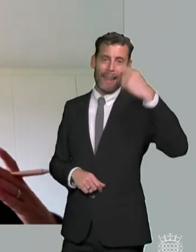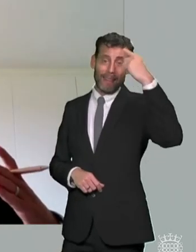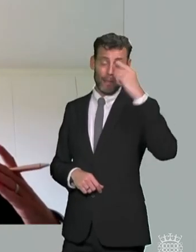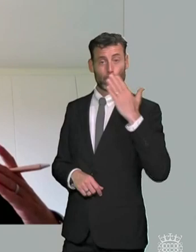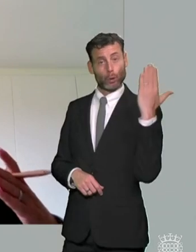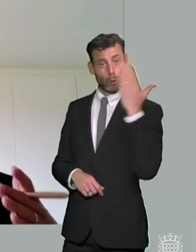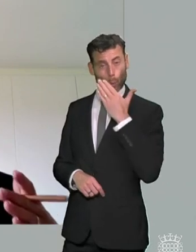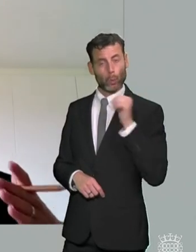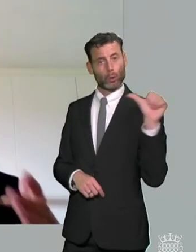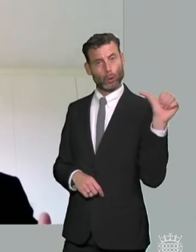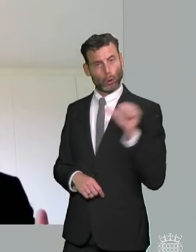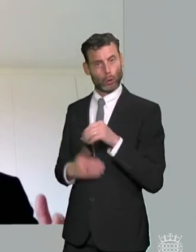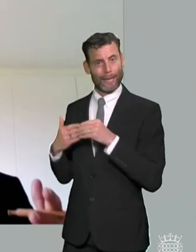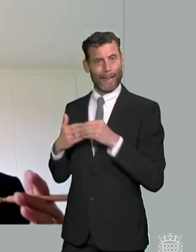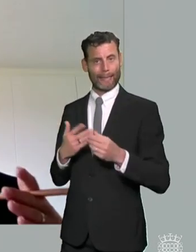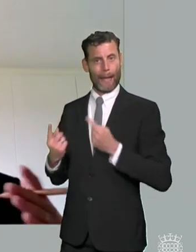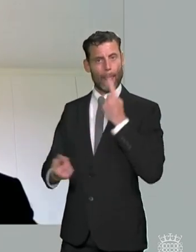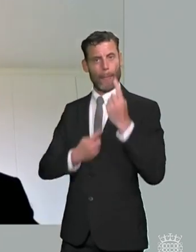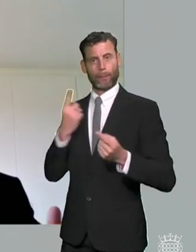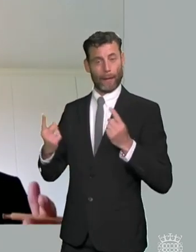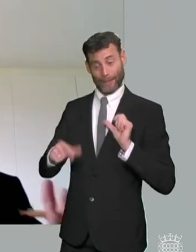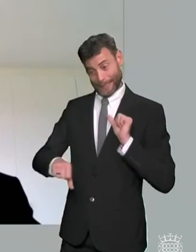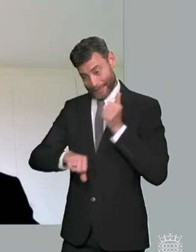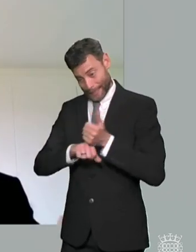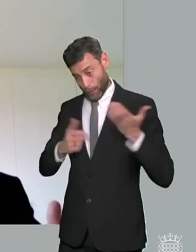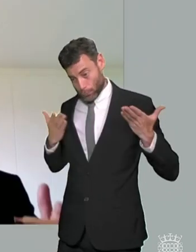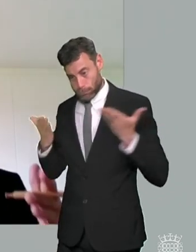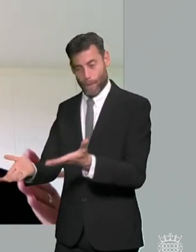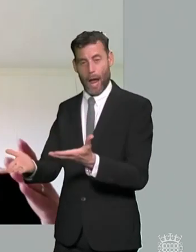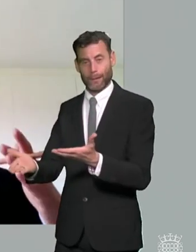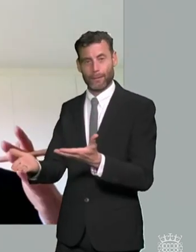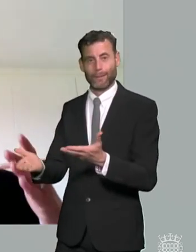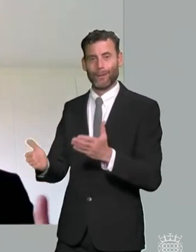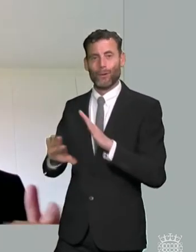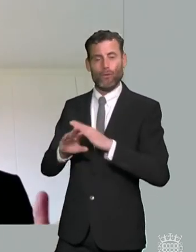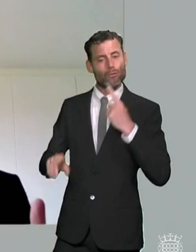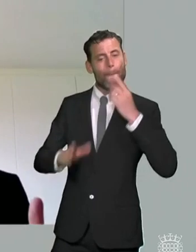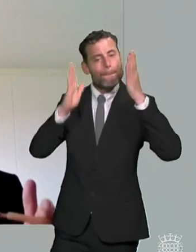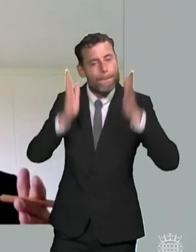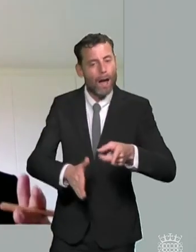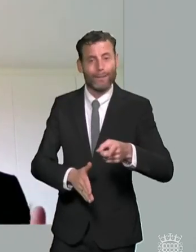like children being out of school being off-road being excluded and give us the power to look at